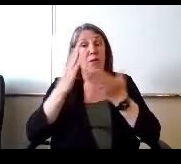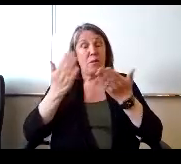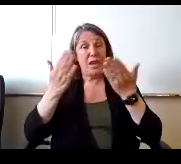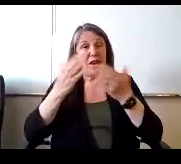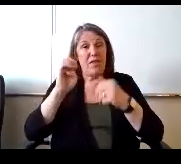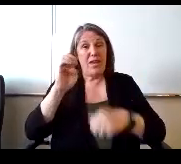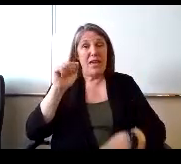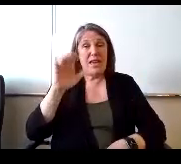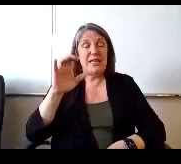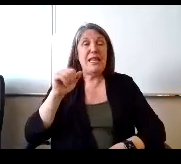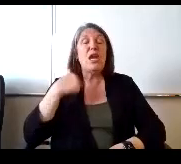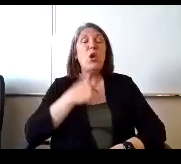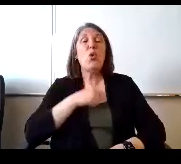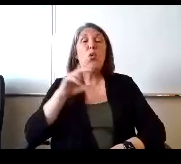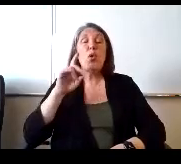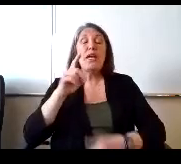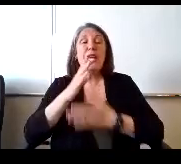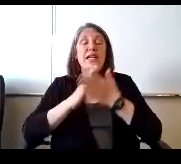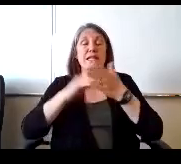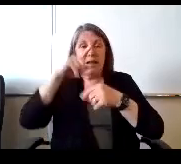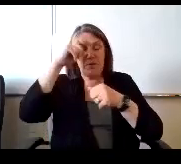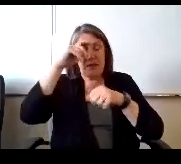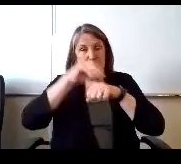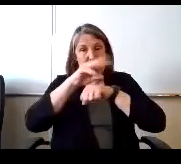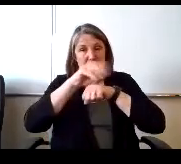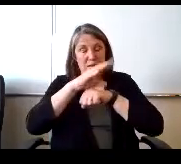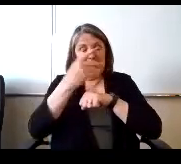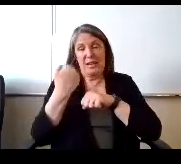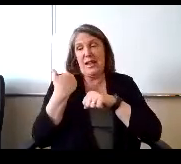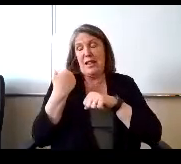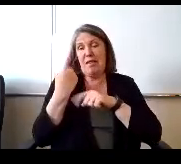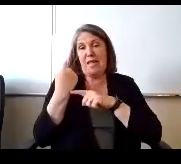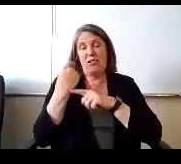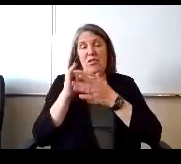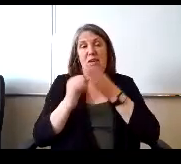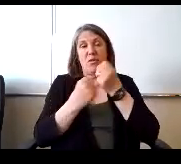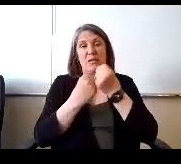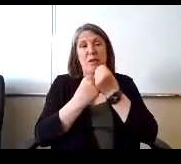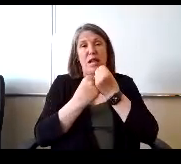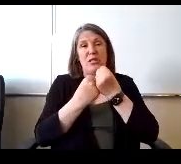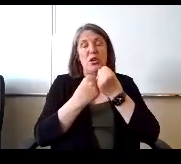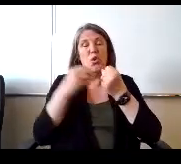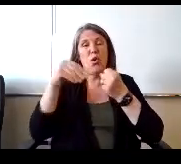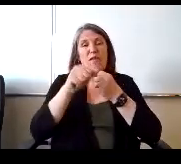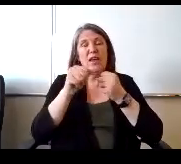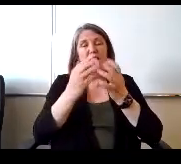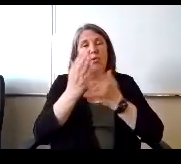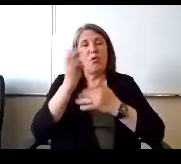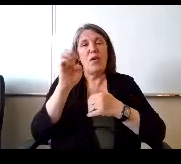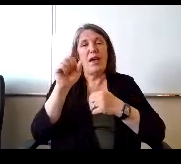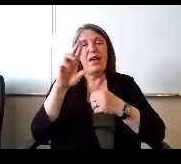We did some summer counseling last summer that was sponsored or funded through S or dollars, but this is different.